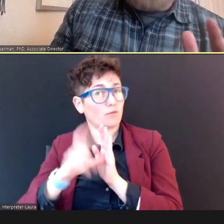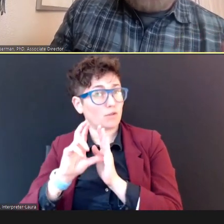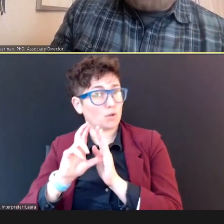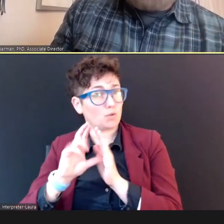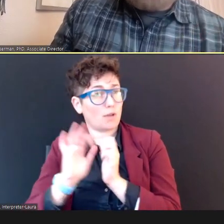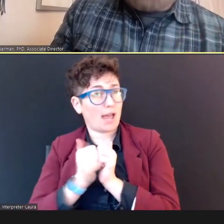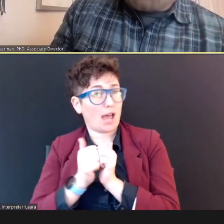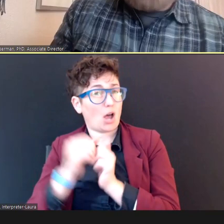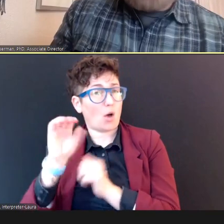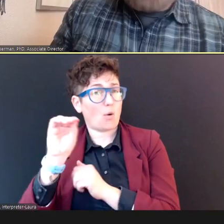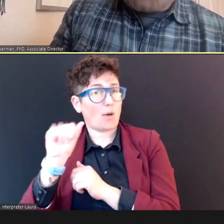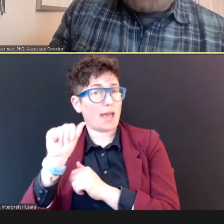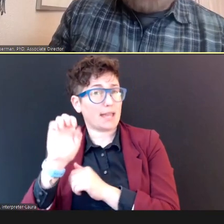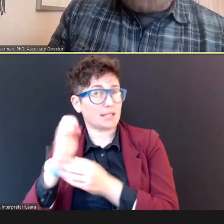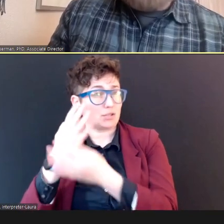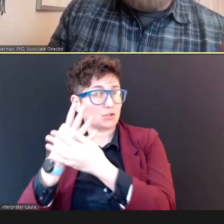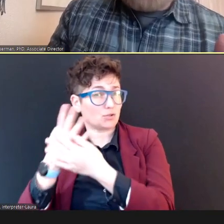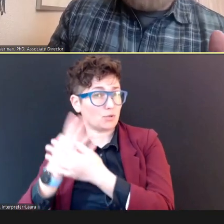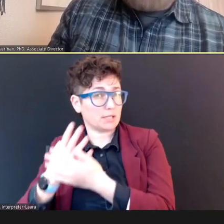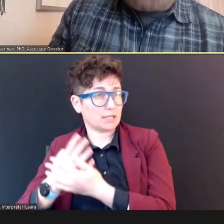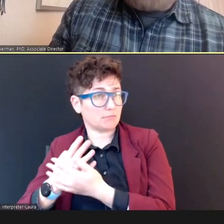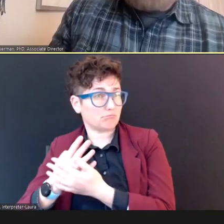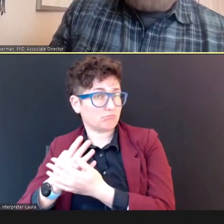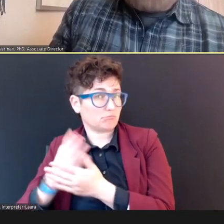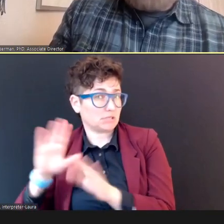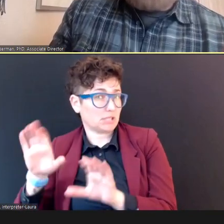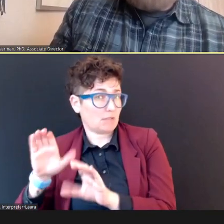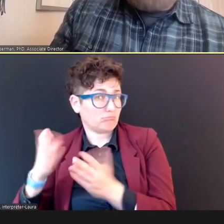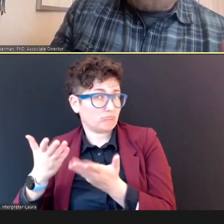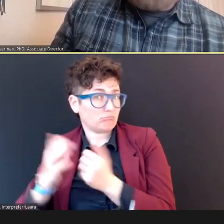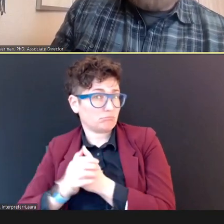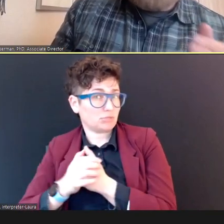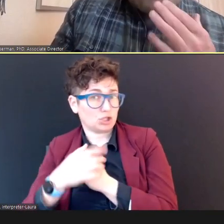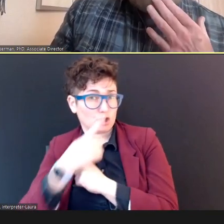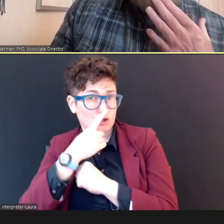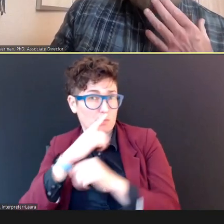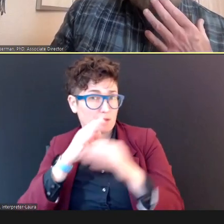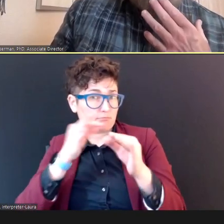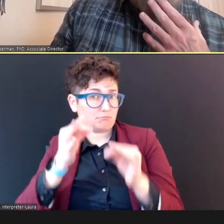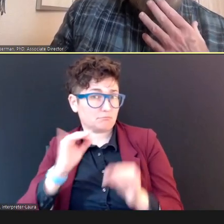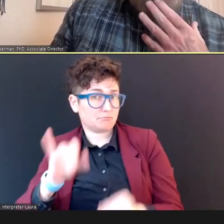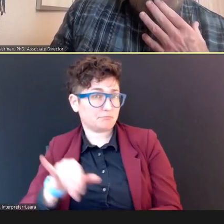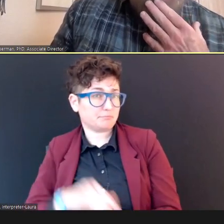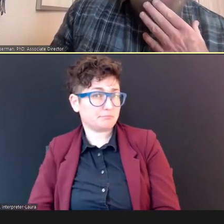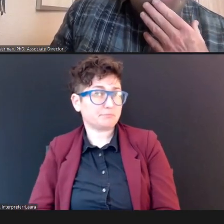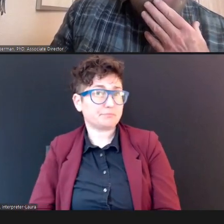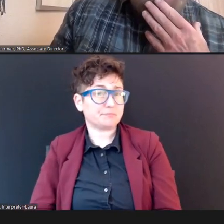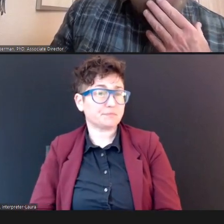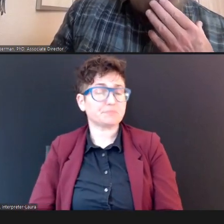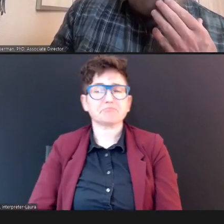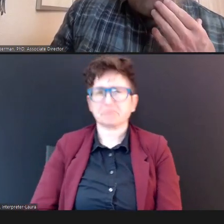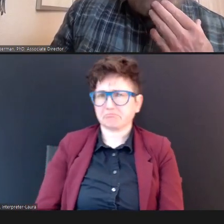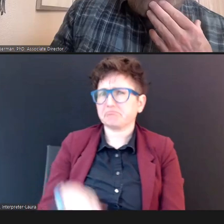done, Can you walk us through that? Dr. Terry Foust, AuD, CCC-A/SLP: Yeah, so we're going to start at the